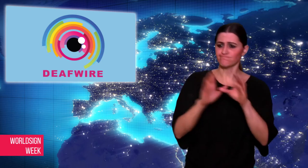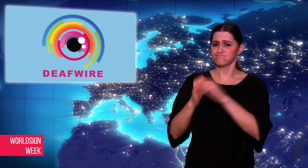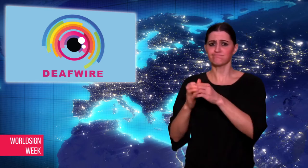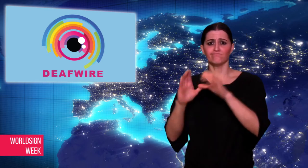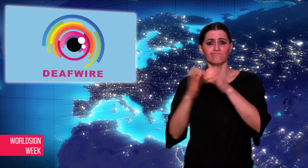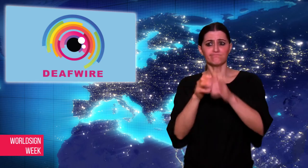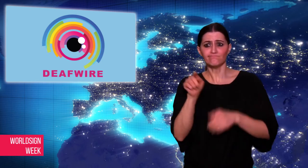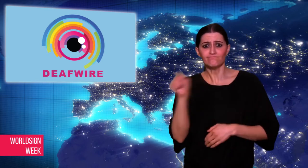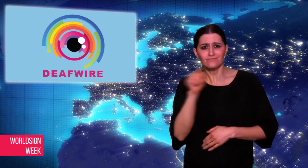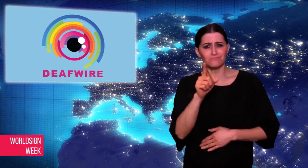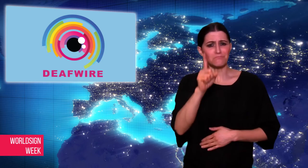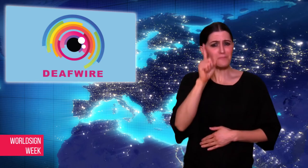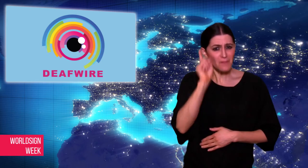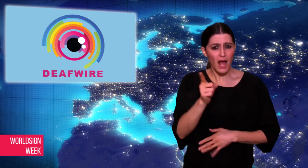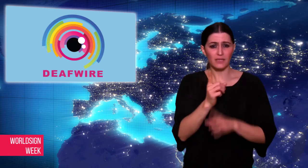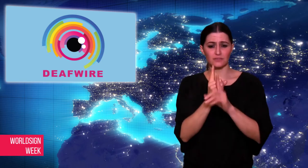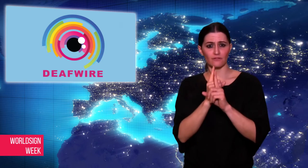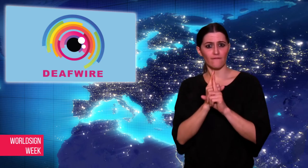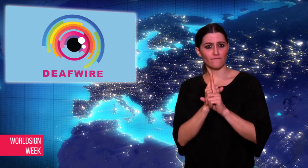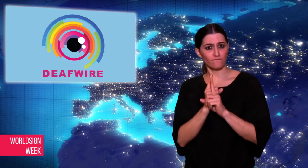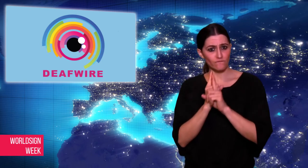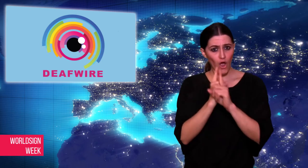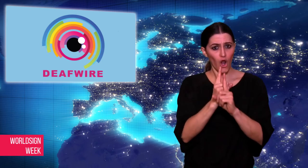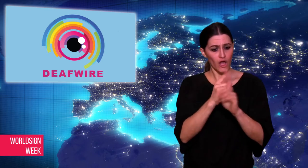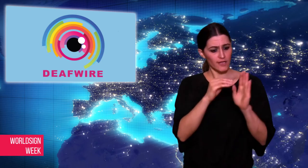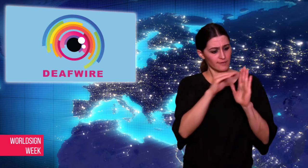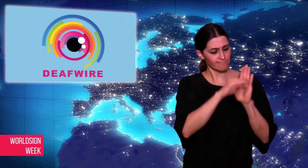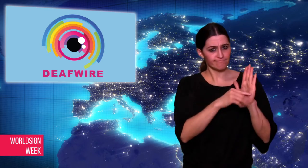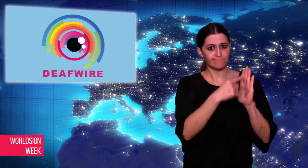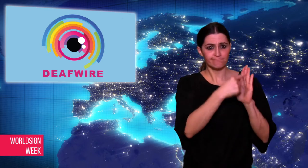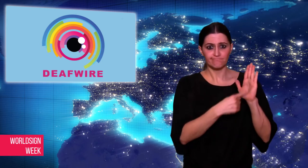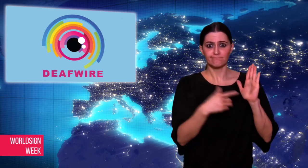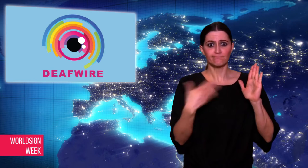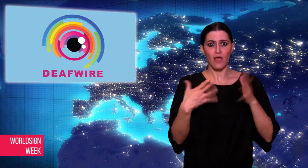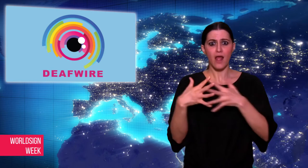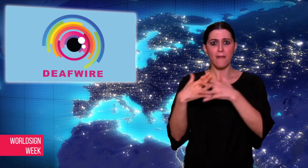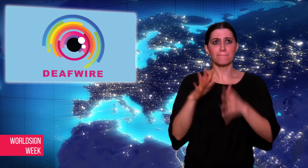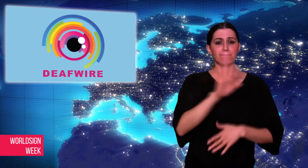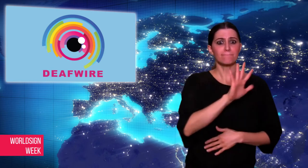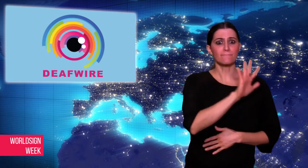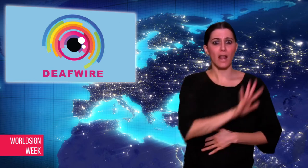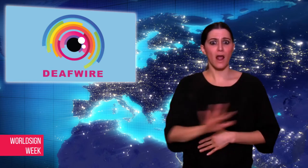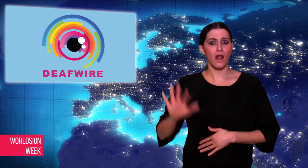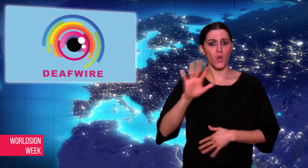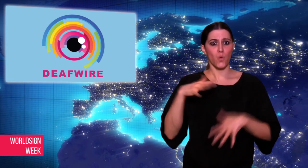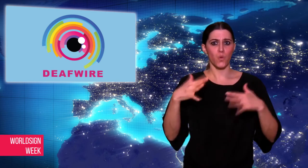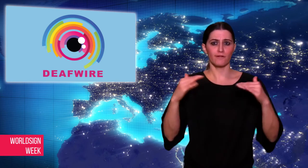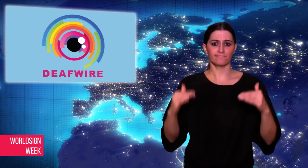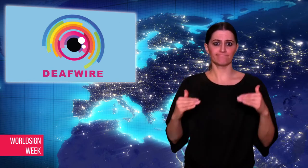state laws mandating effective